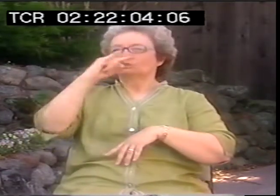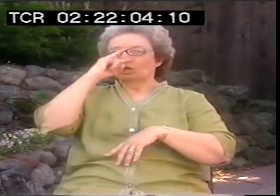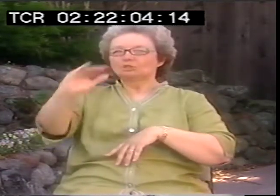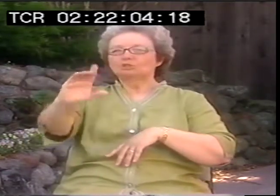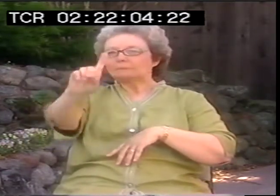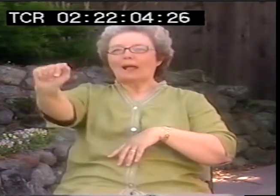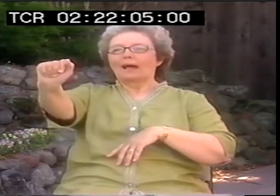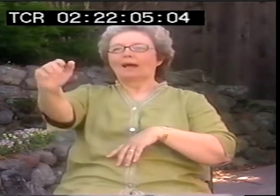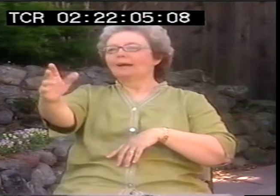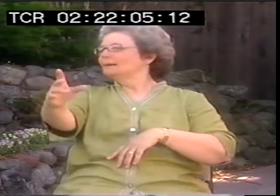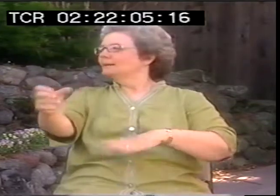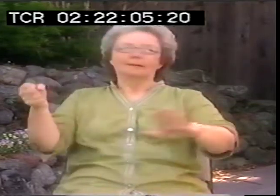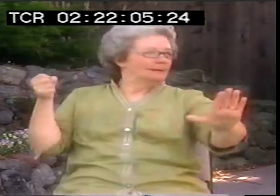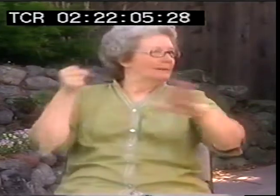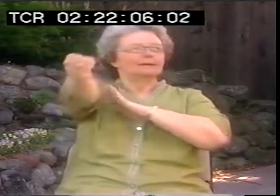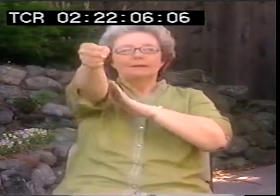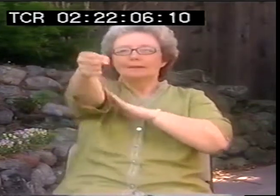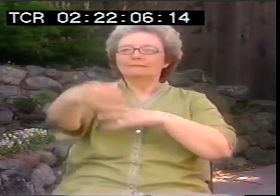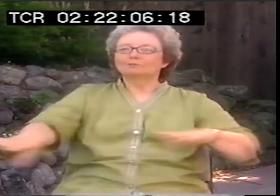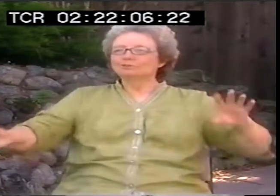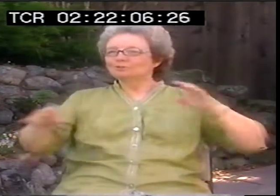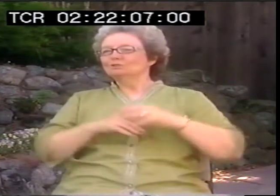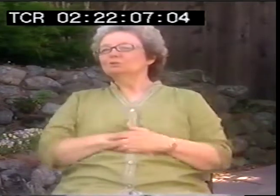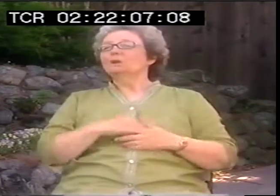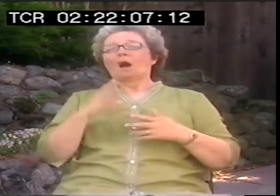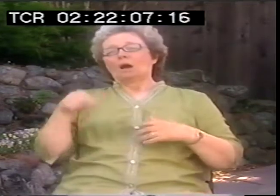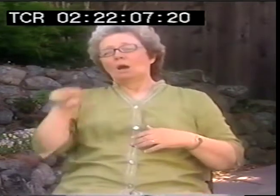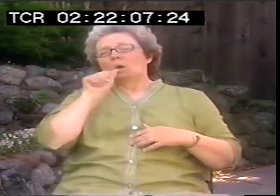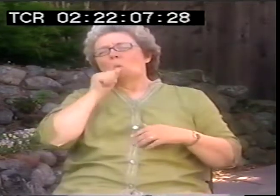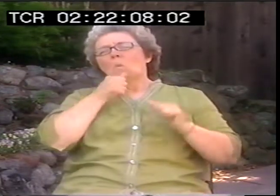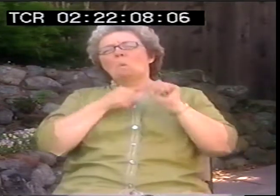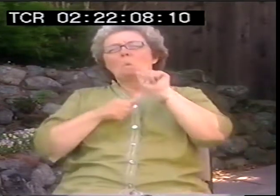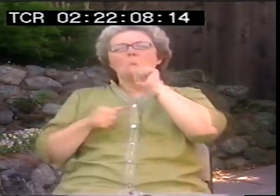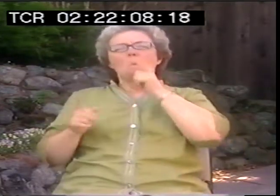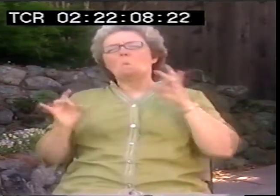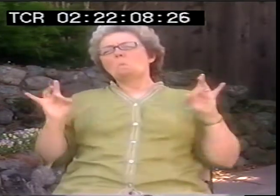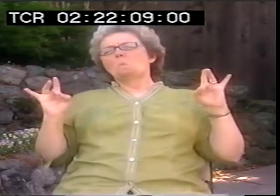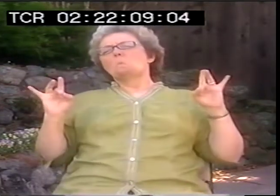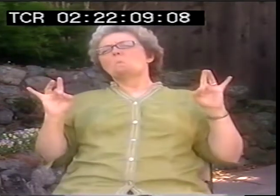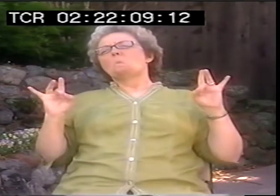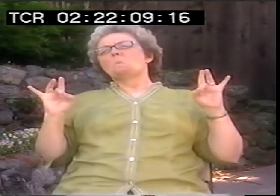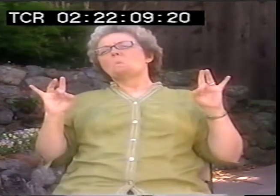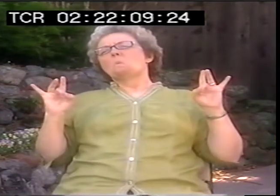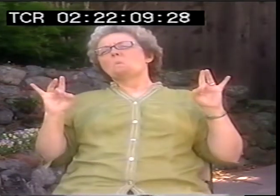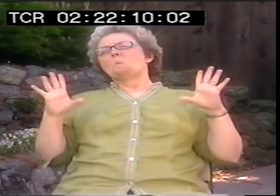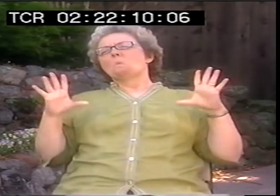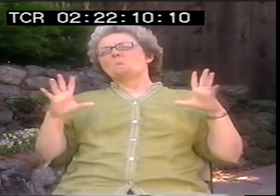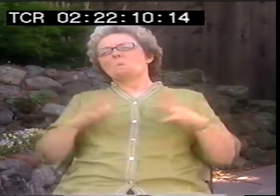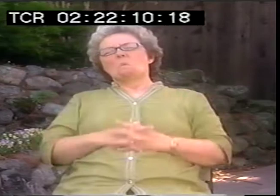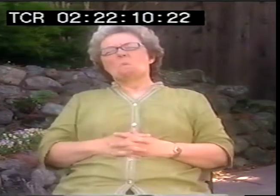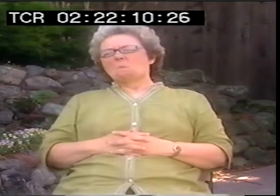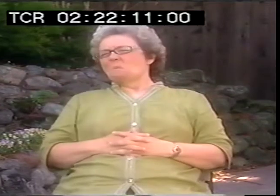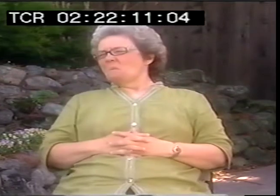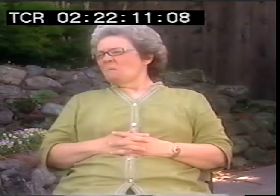But now they say you know disabled children can be out and about. Everybody should be out and about. And if they're together, they're suffering.